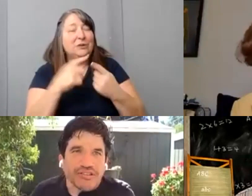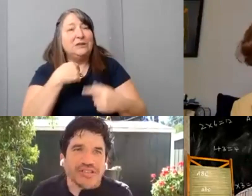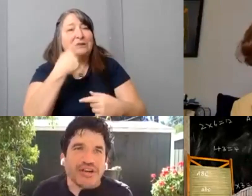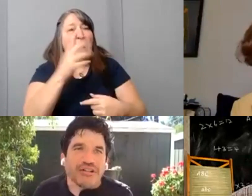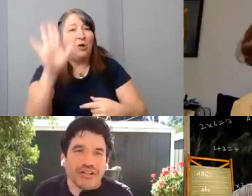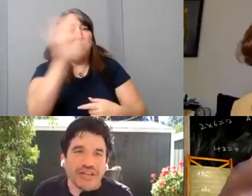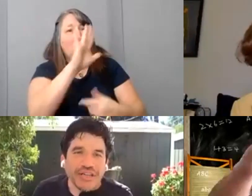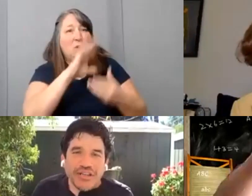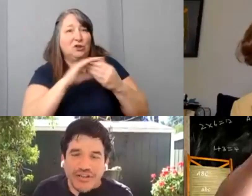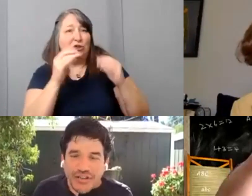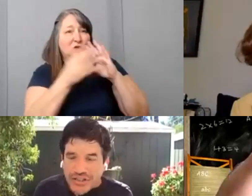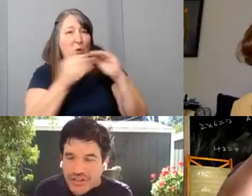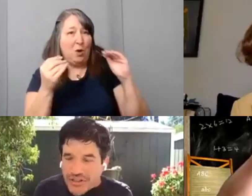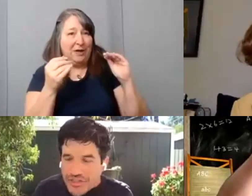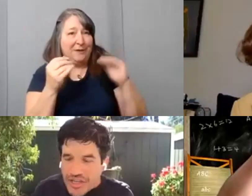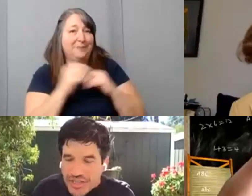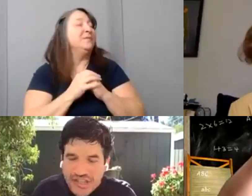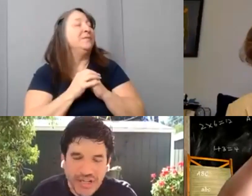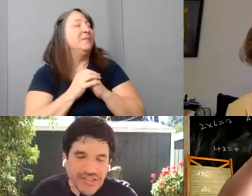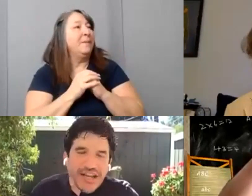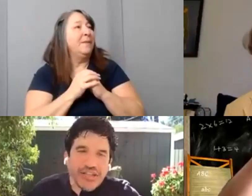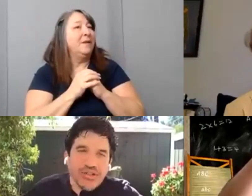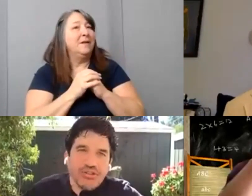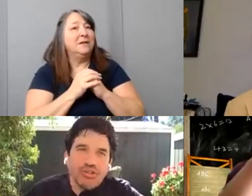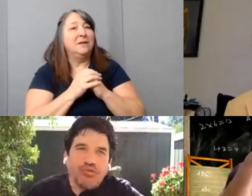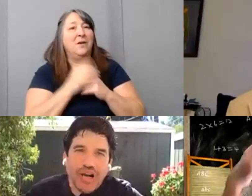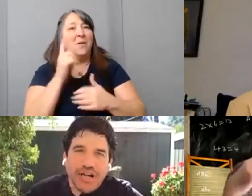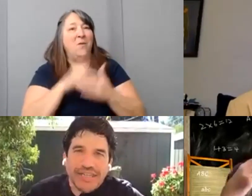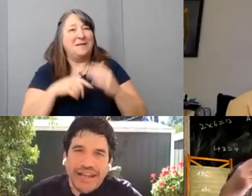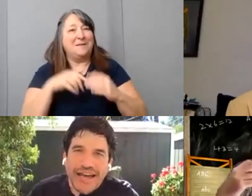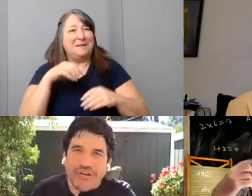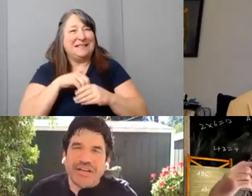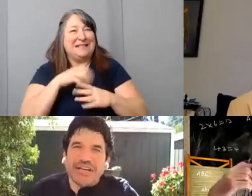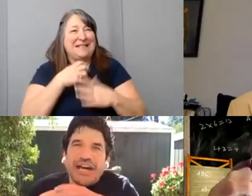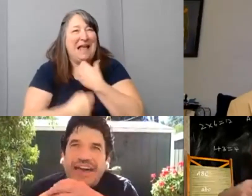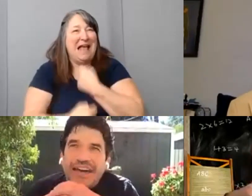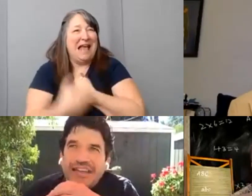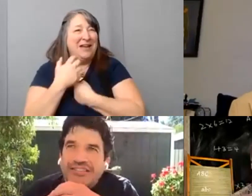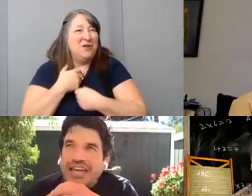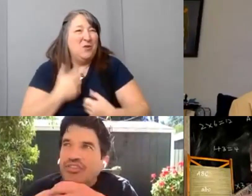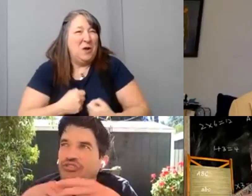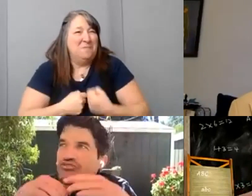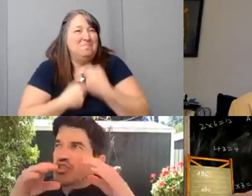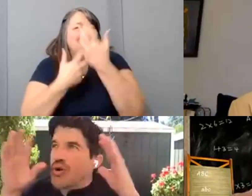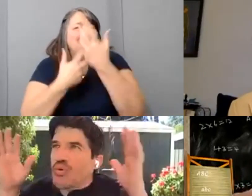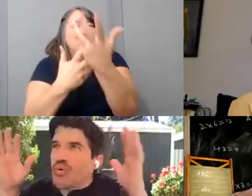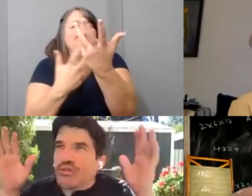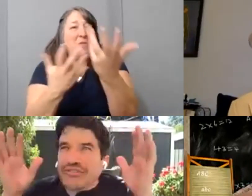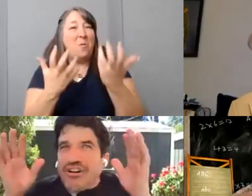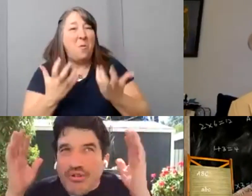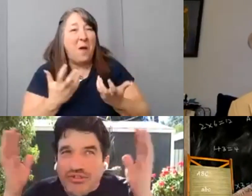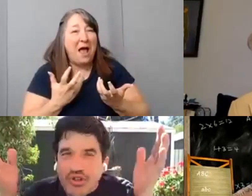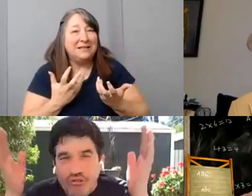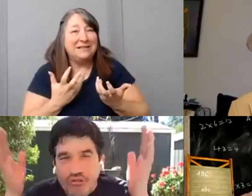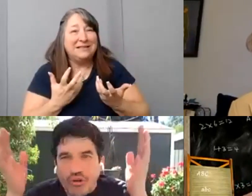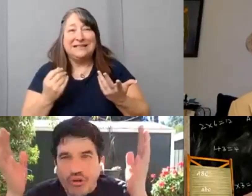to tell the the thing that's been inside of you that you've wanted to get And and there's no almost no rules.